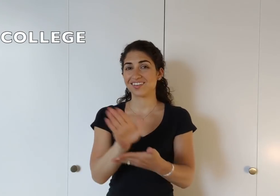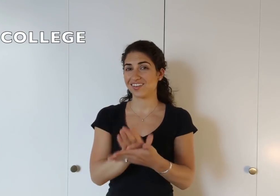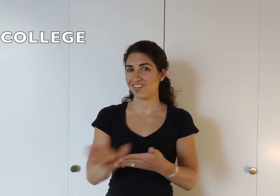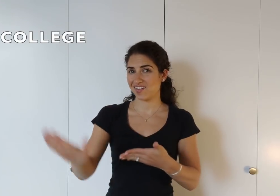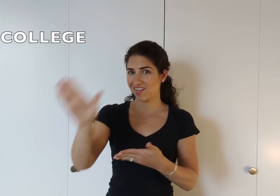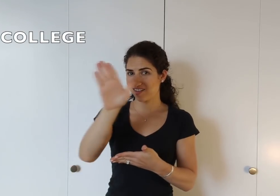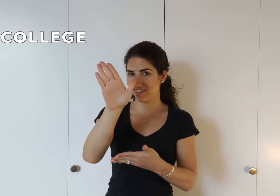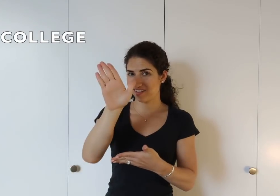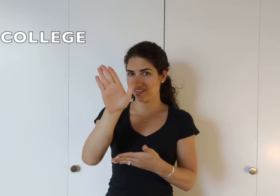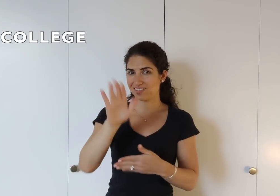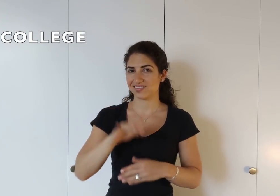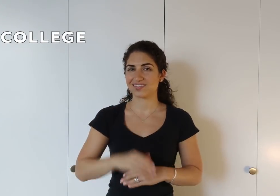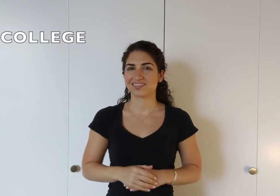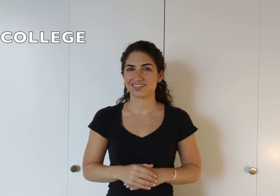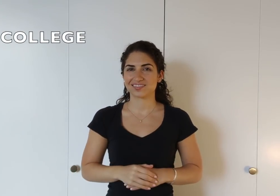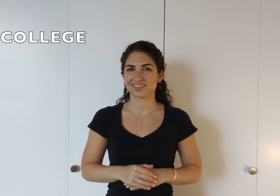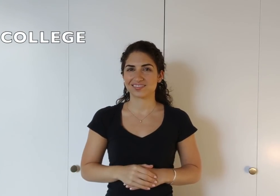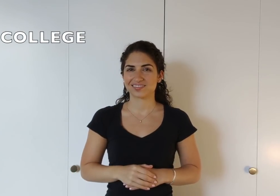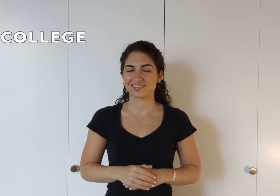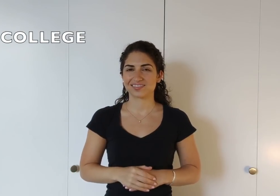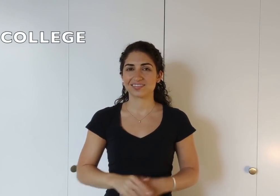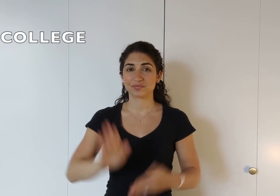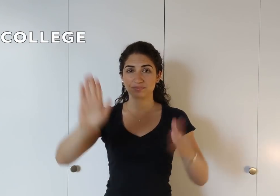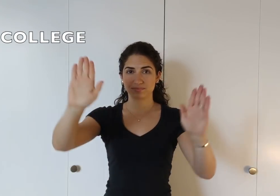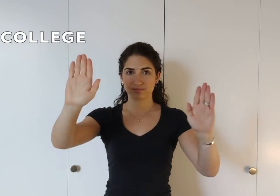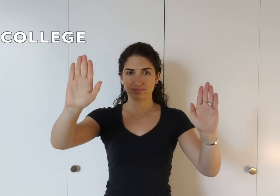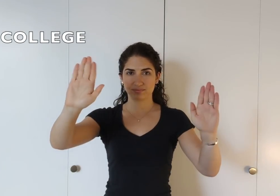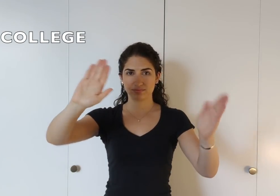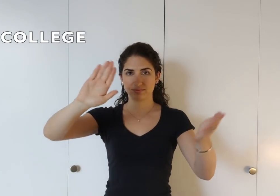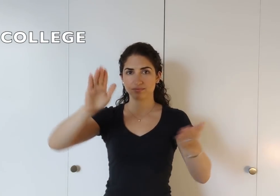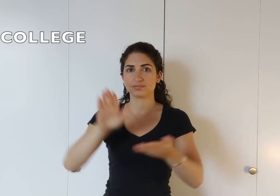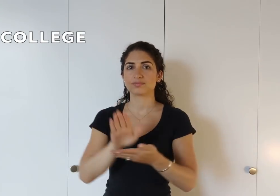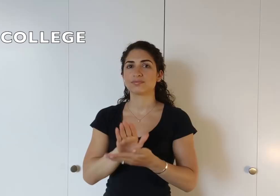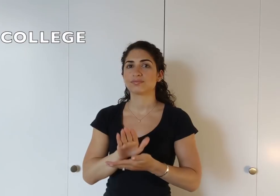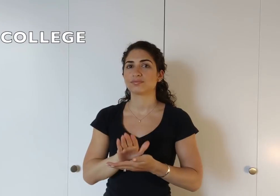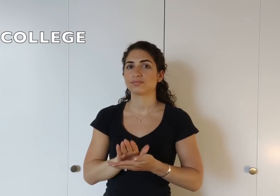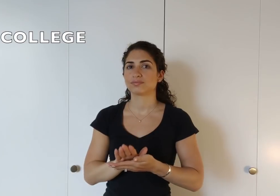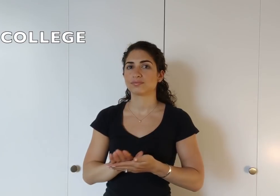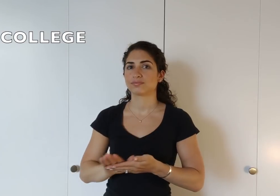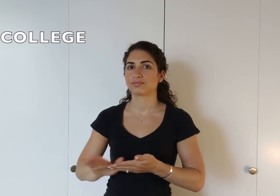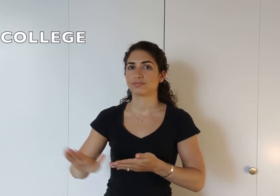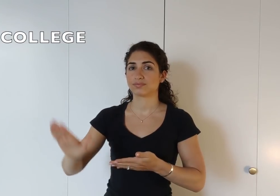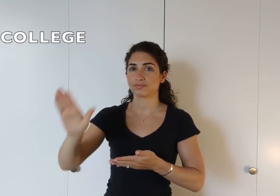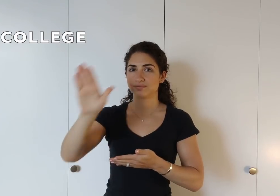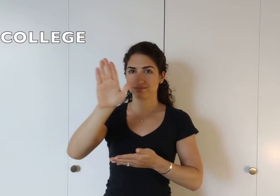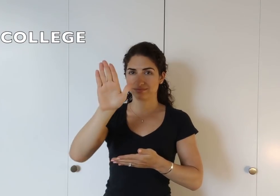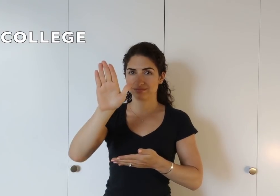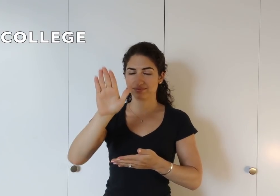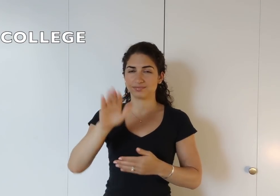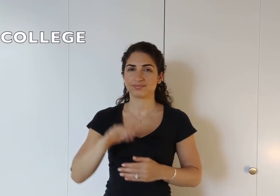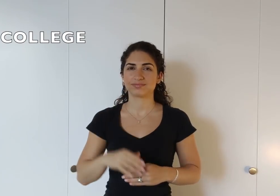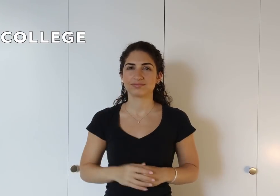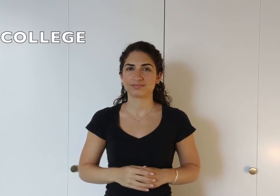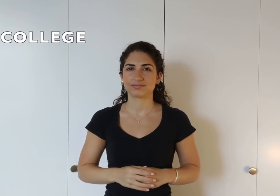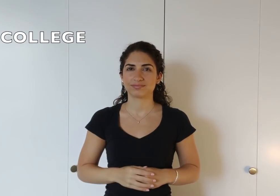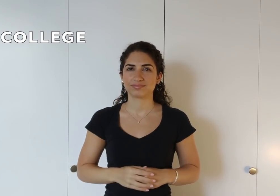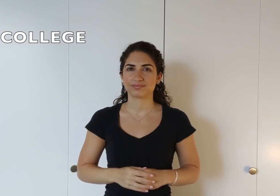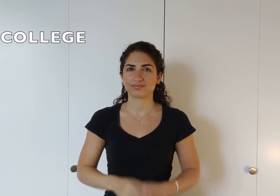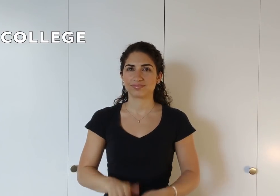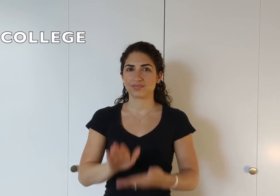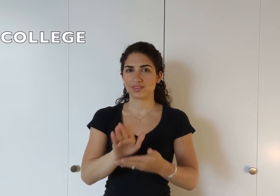College. So both flat palms, the dominant hand sweeps out and up: